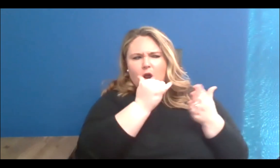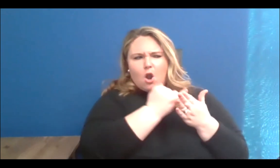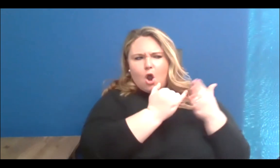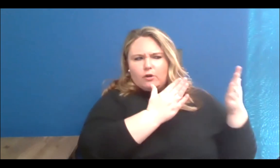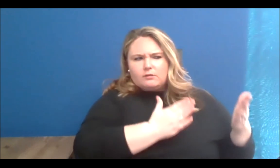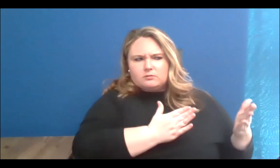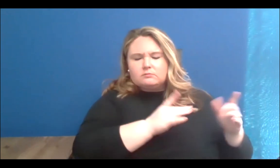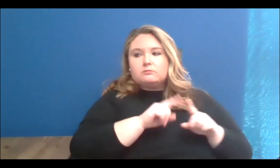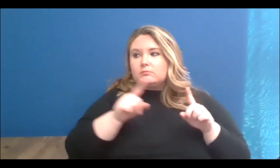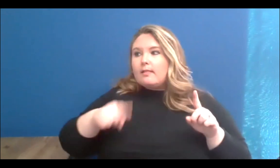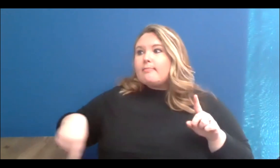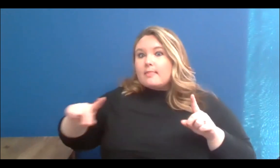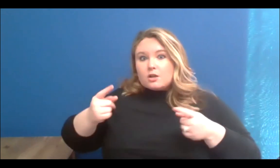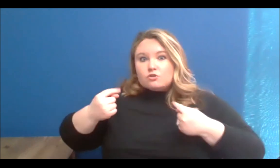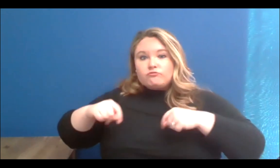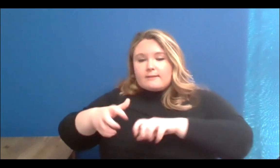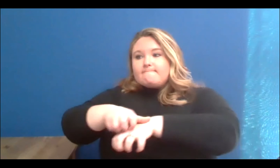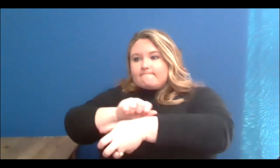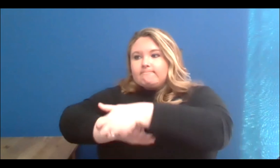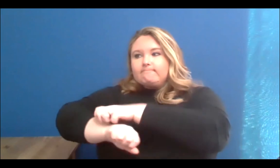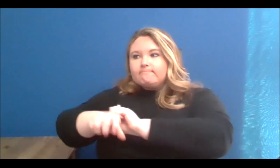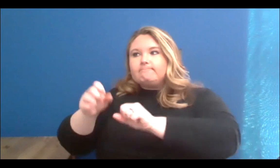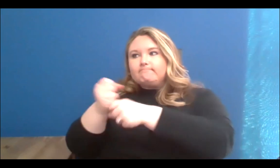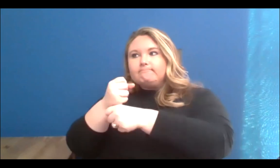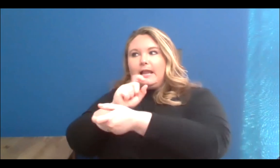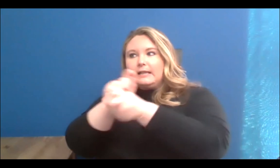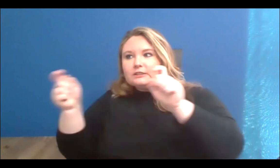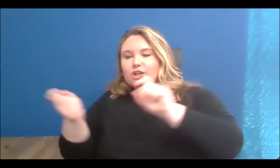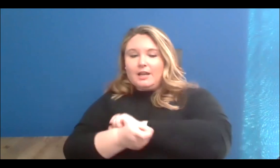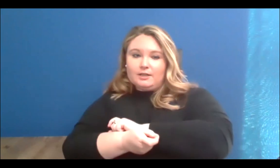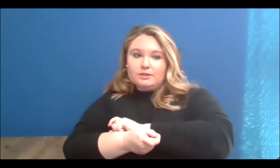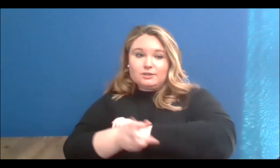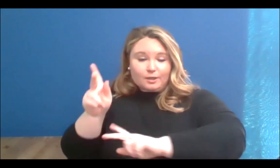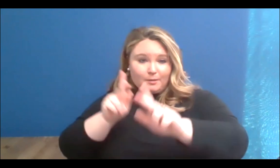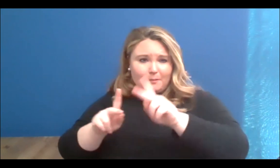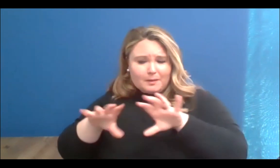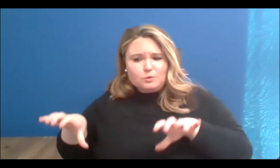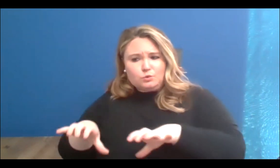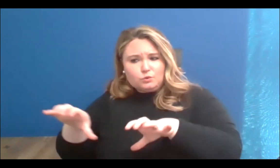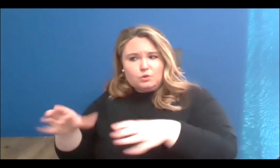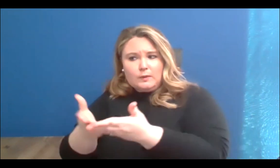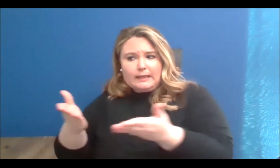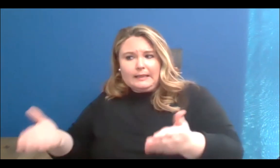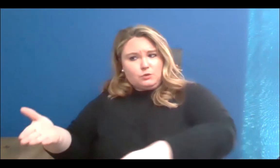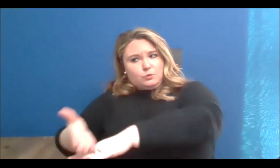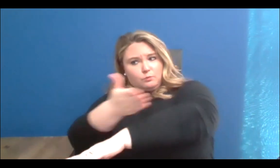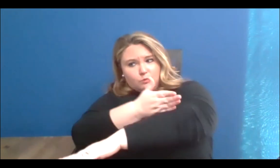to make those changes happen and are activists in their own way, and actually doing things that are bettering the lives of so many people, these things are